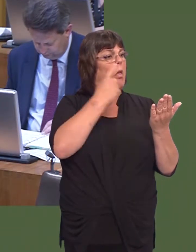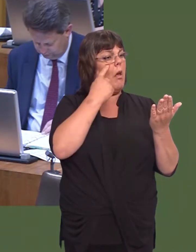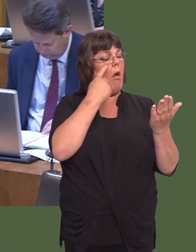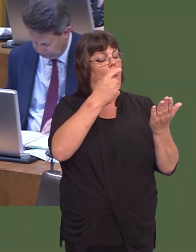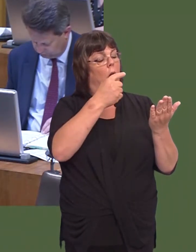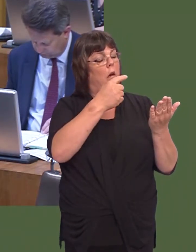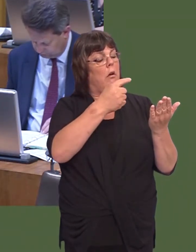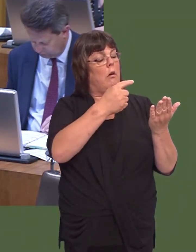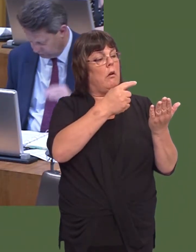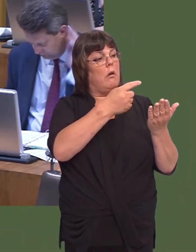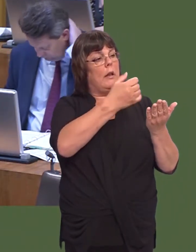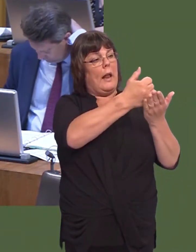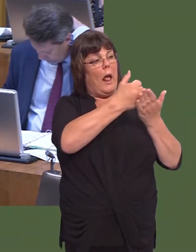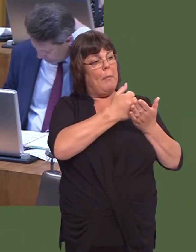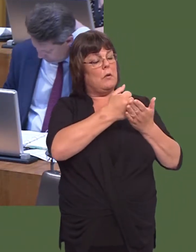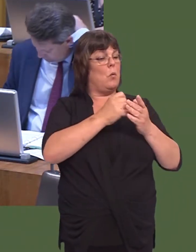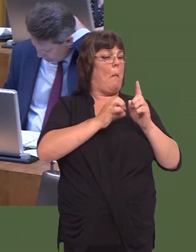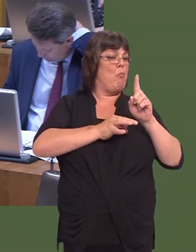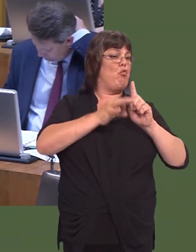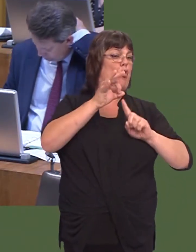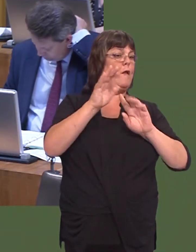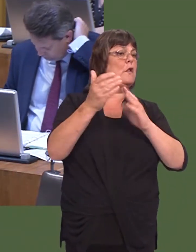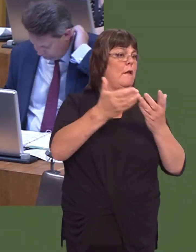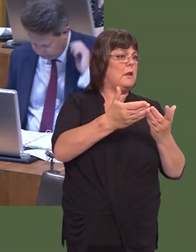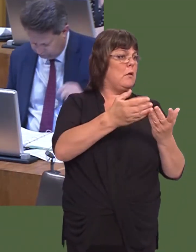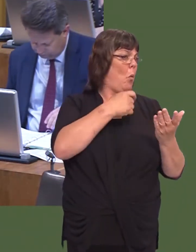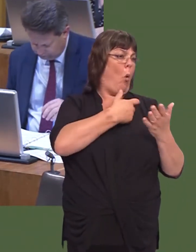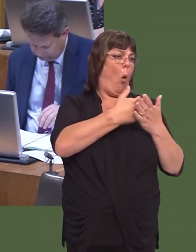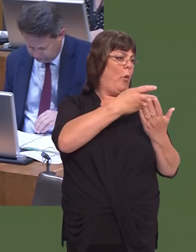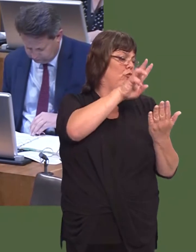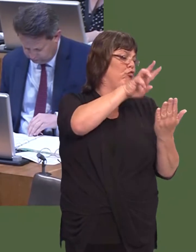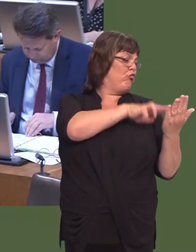Ond, ar draws Cymru, wrth gwrs, rydym ni wedi cyllido pecyn gwybodaeth ynglyn ‚ byw gyda